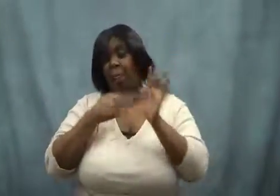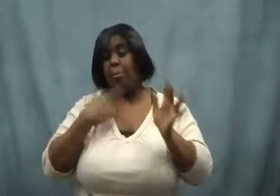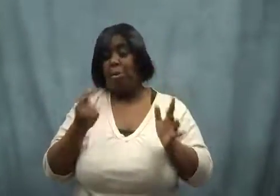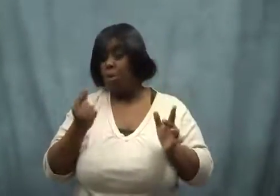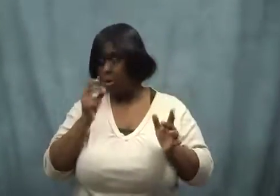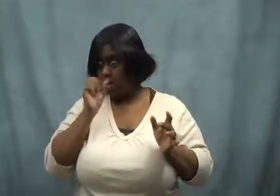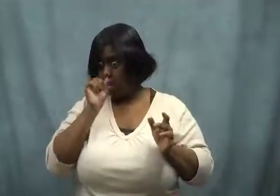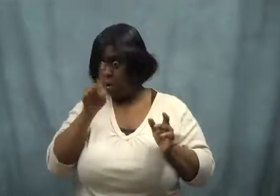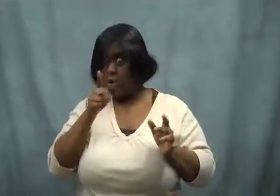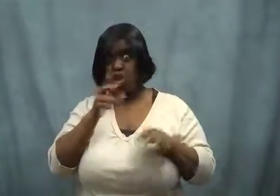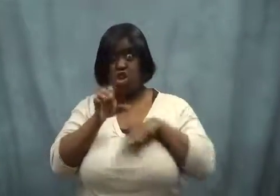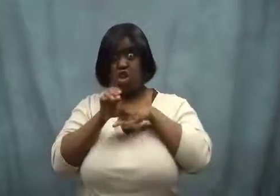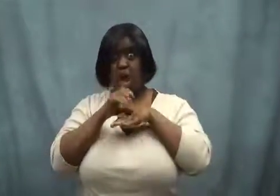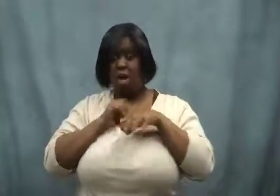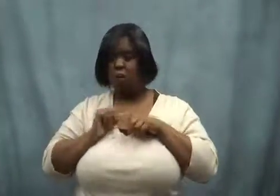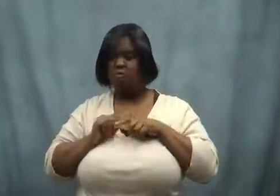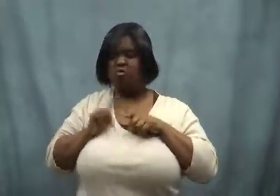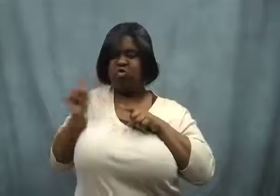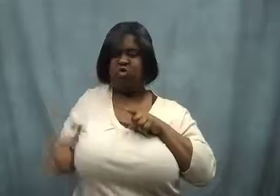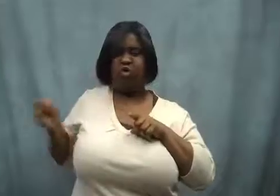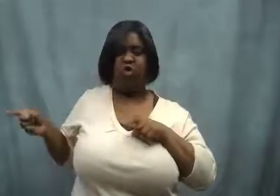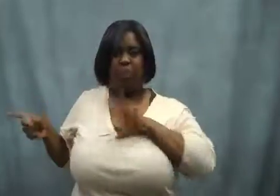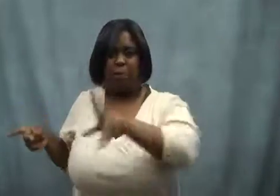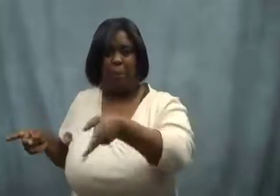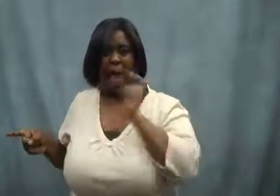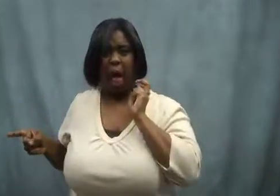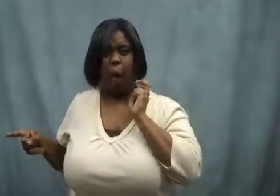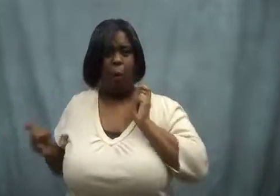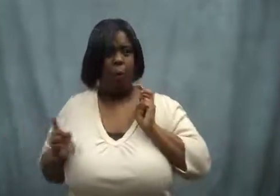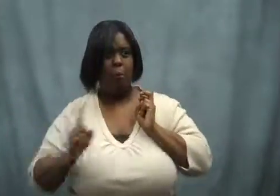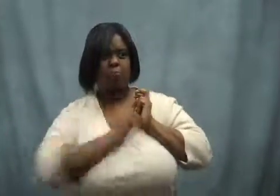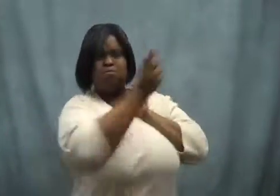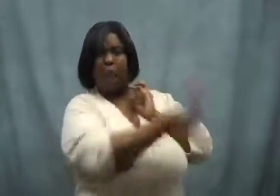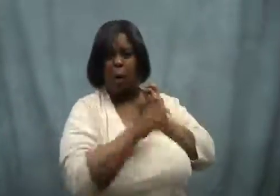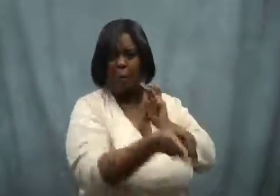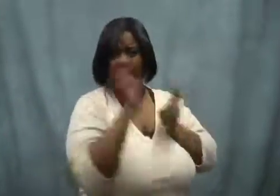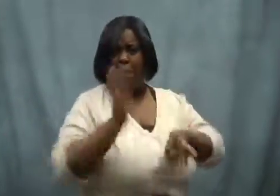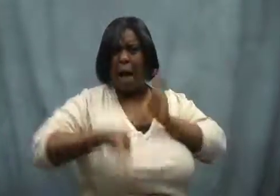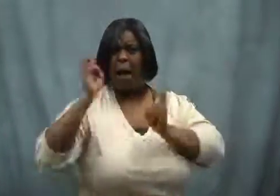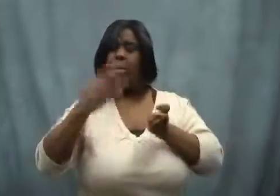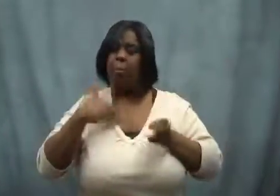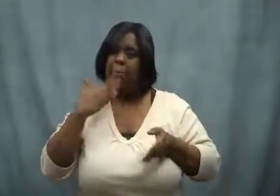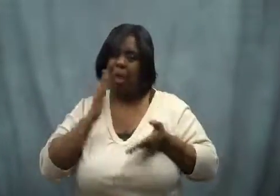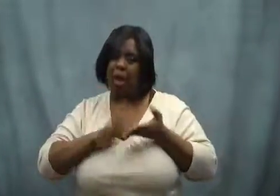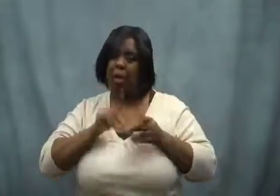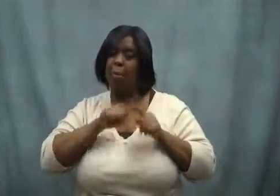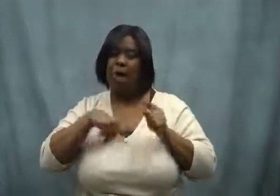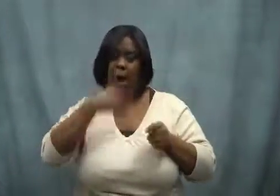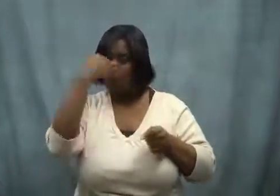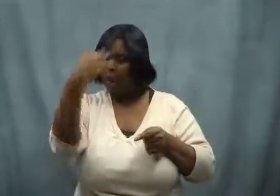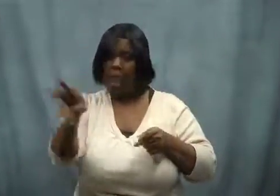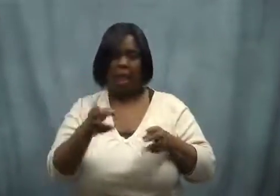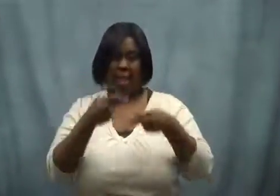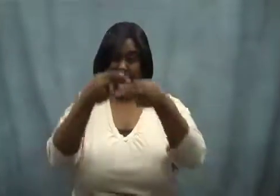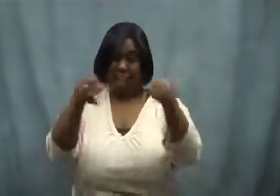I'll be frank. If I saw a chocolate one, I'd trip whoever to get it for myself! I got a lot of chocolate eggs this way.